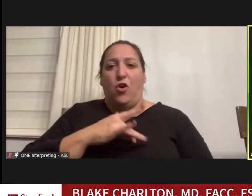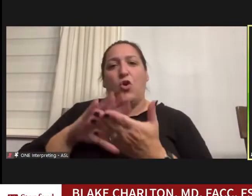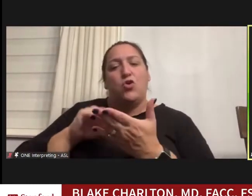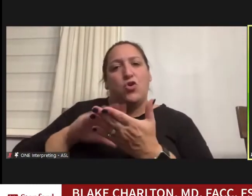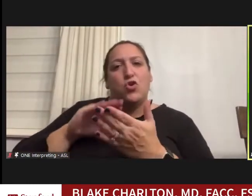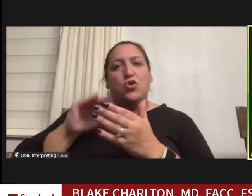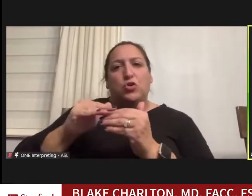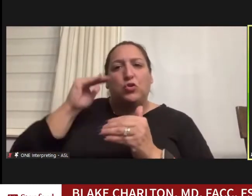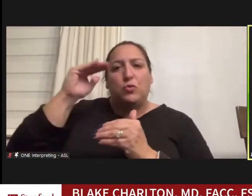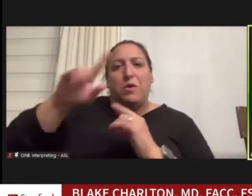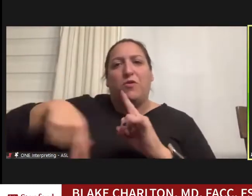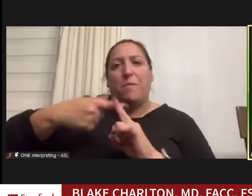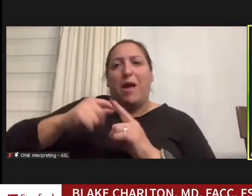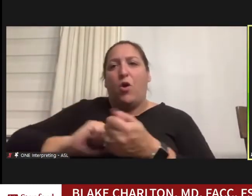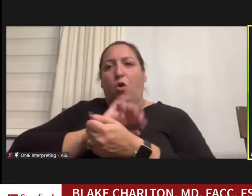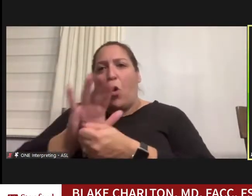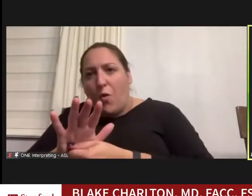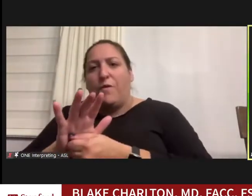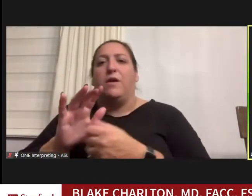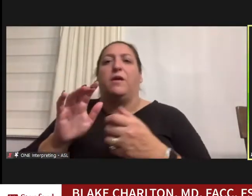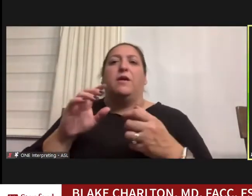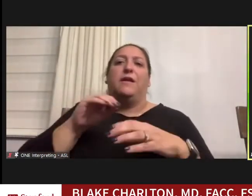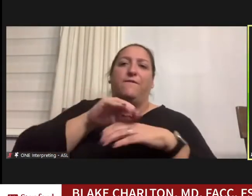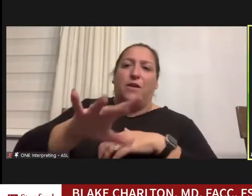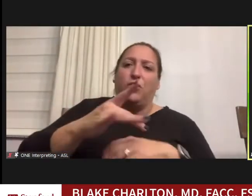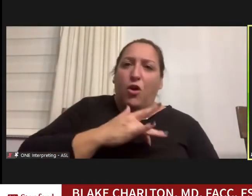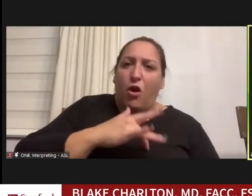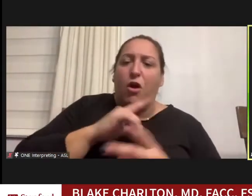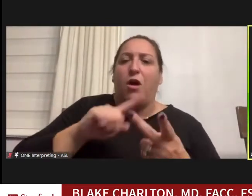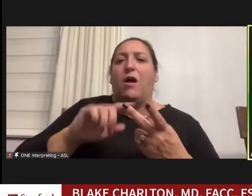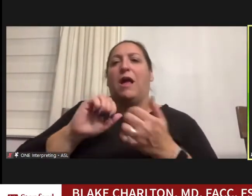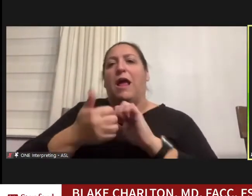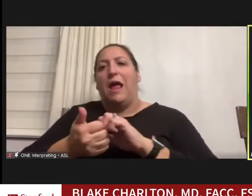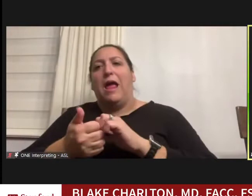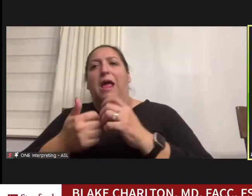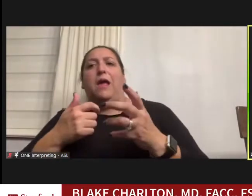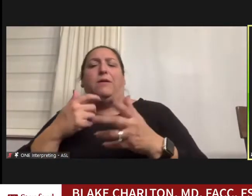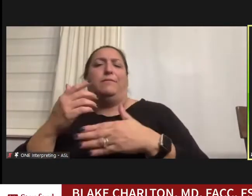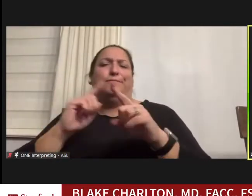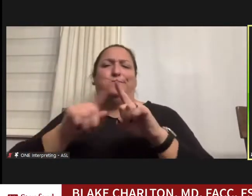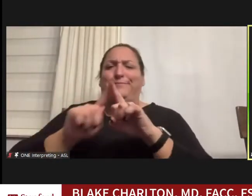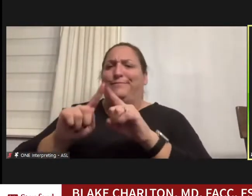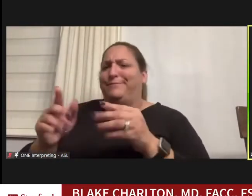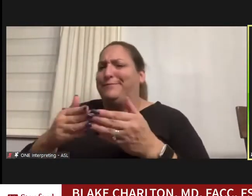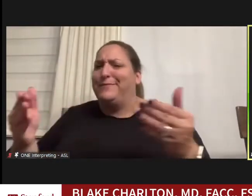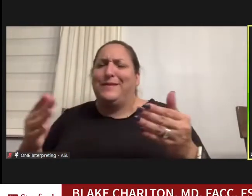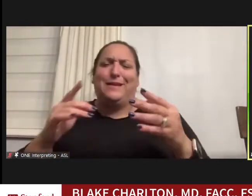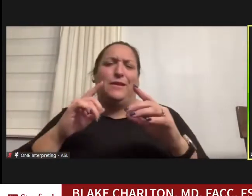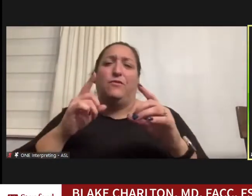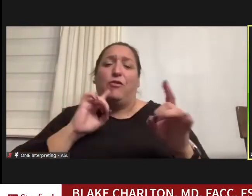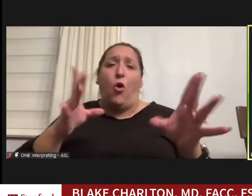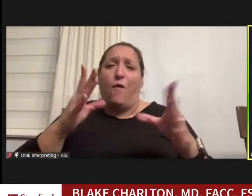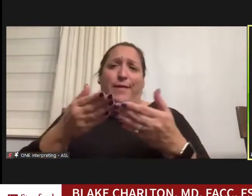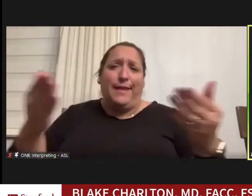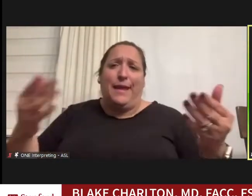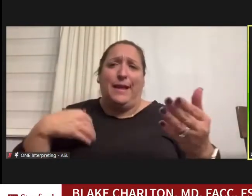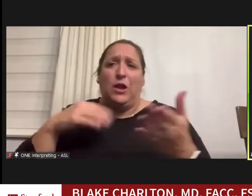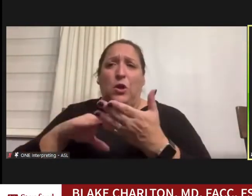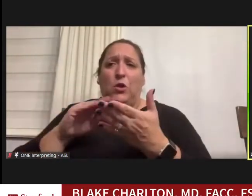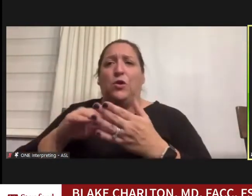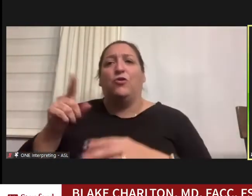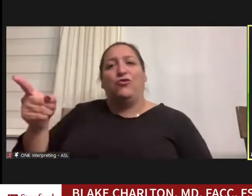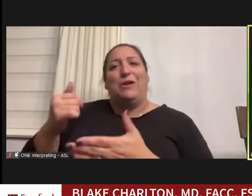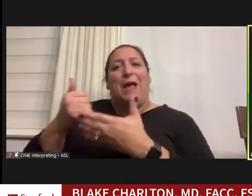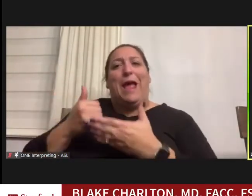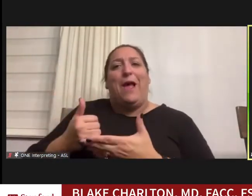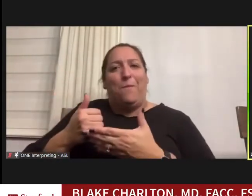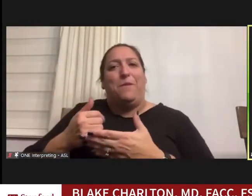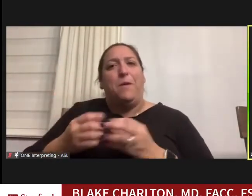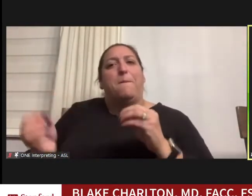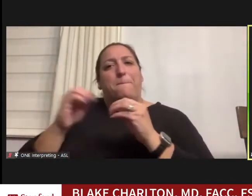COVID, and all these awful things, she was helping me learn the much more important messages about